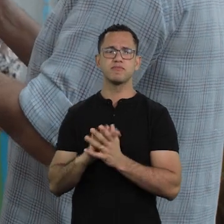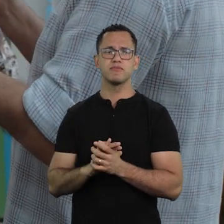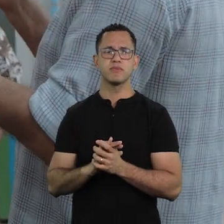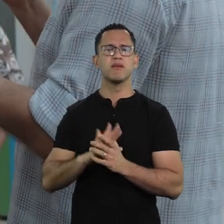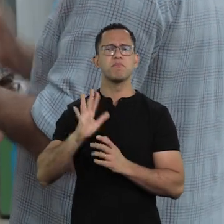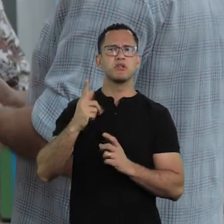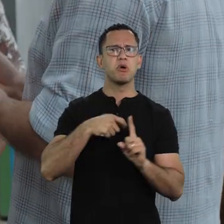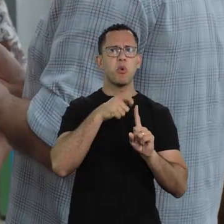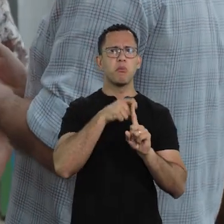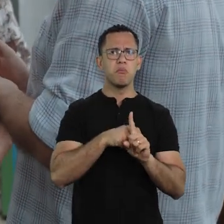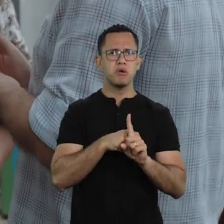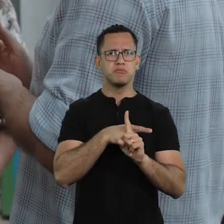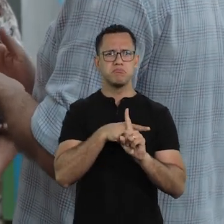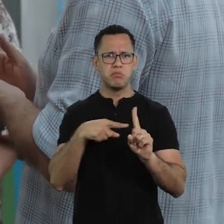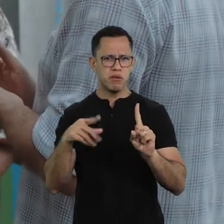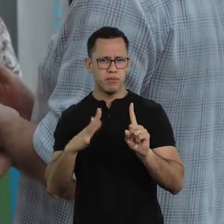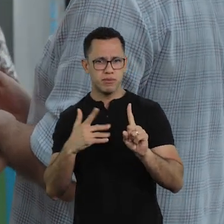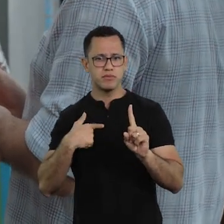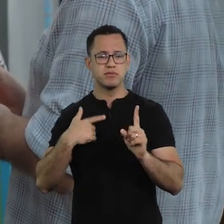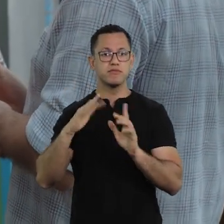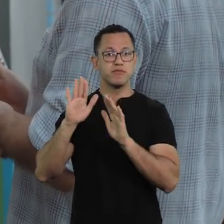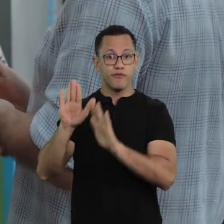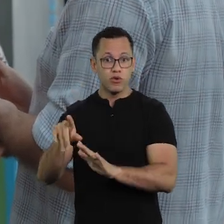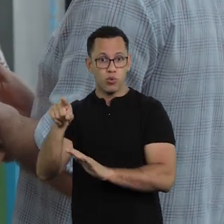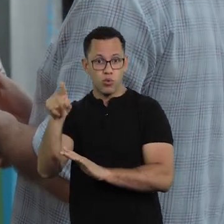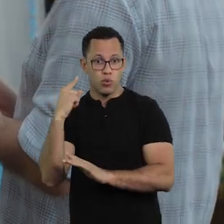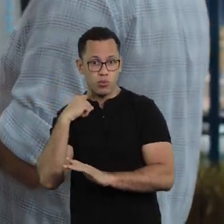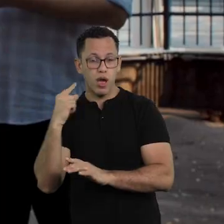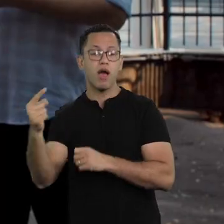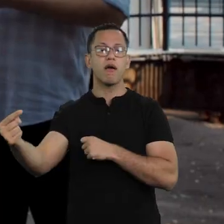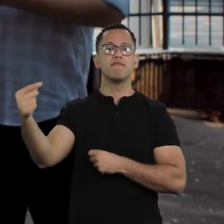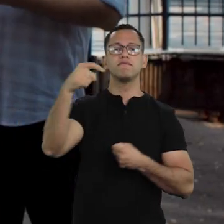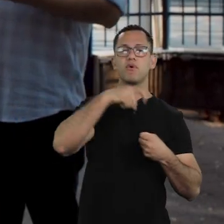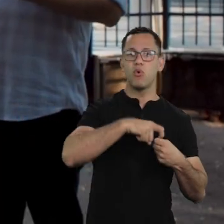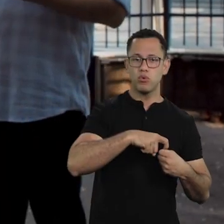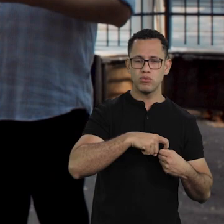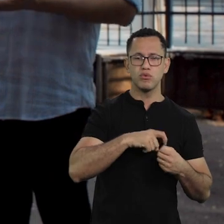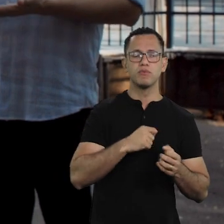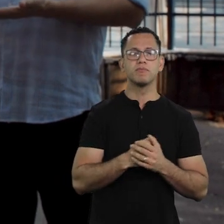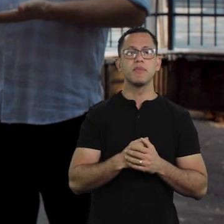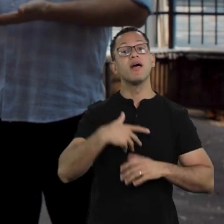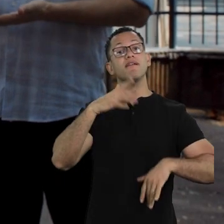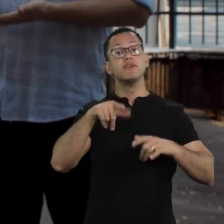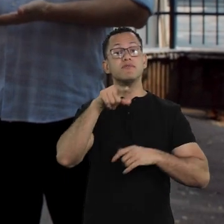I had just isolated myself for a month in Goncalves. It's one thing to choose to isolate yourself